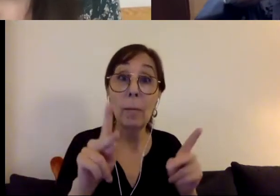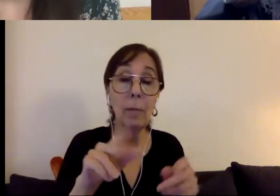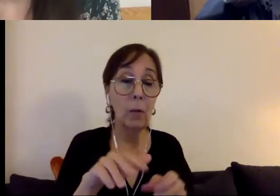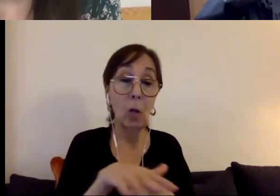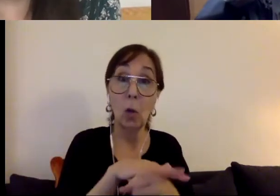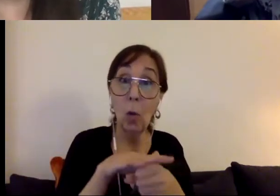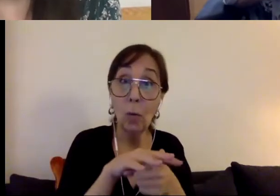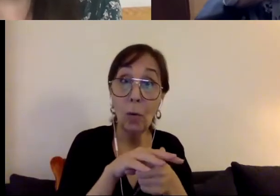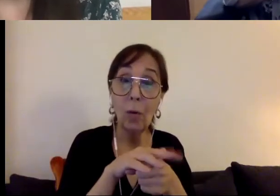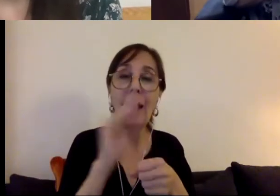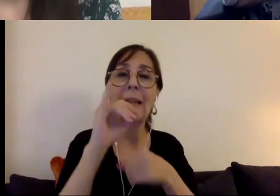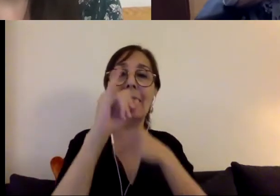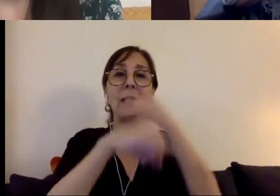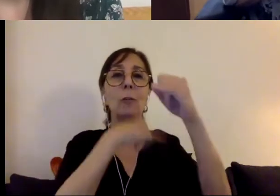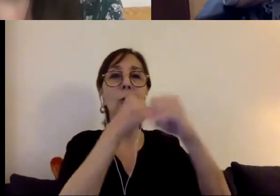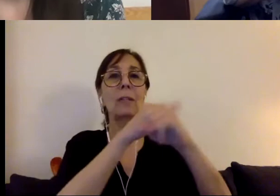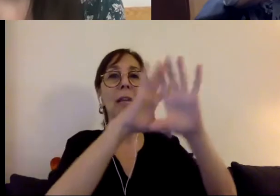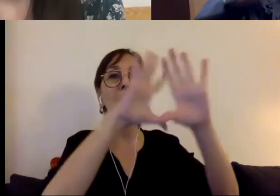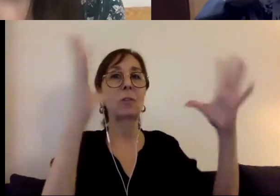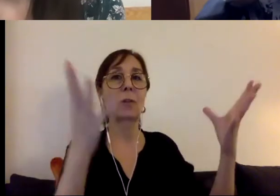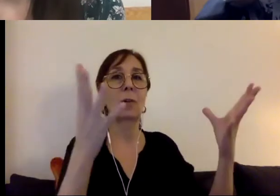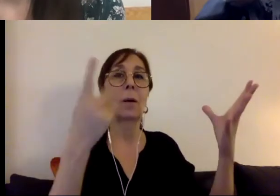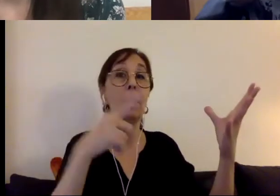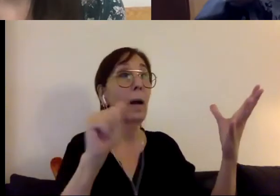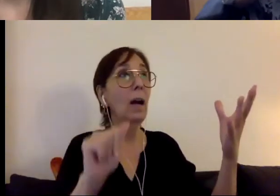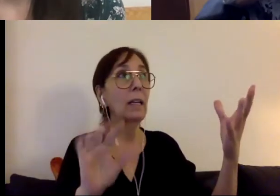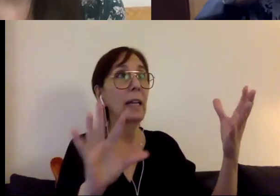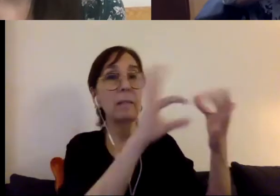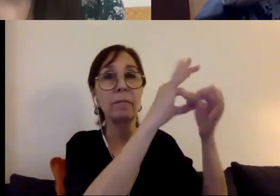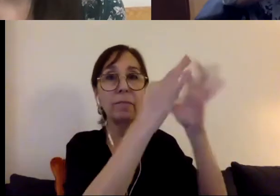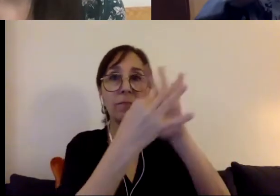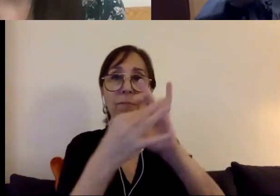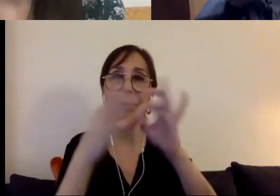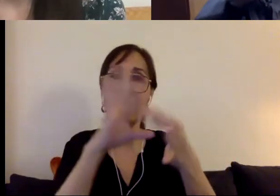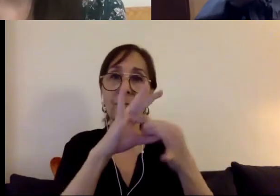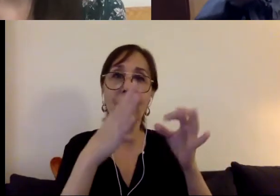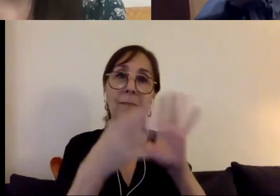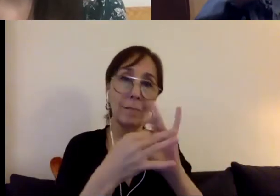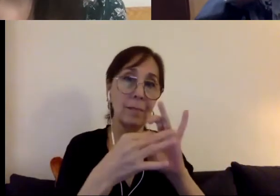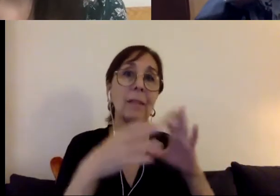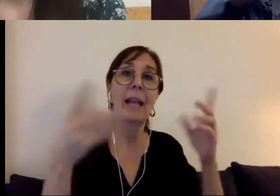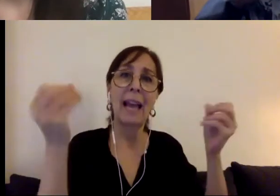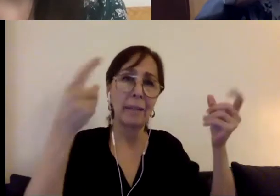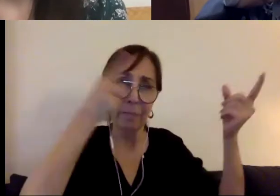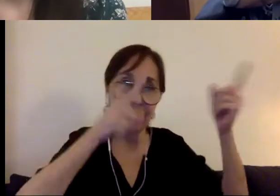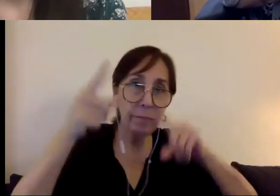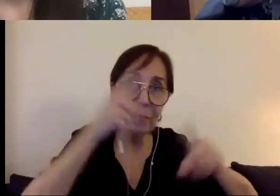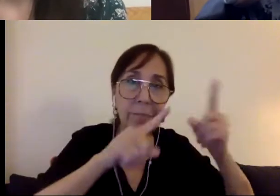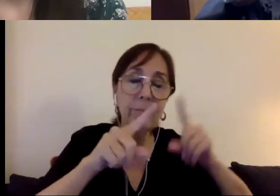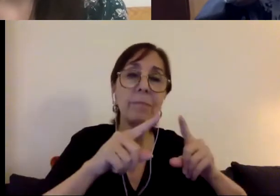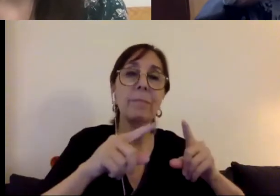really being able to come together to demonstrate that disabled people across